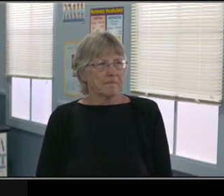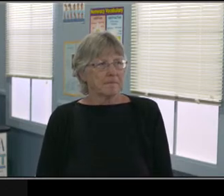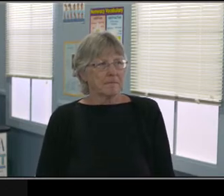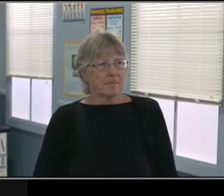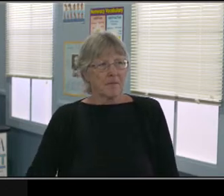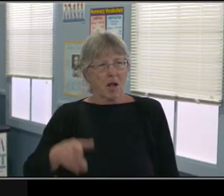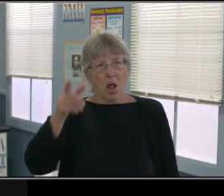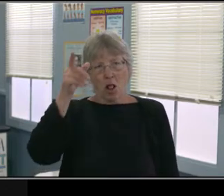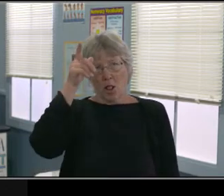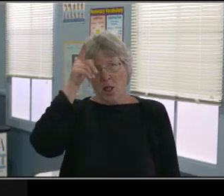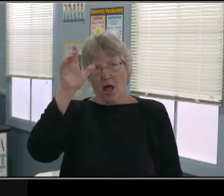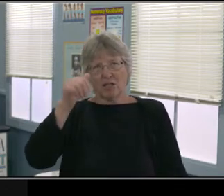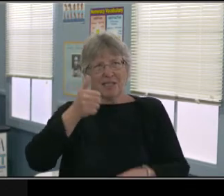You might have to do that once.